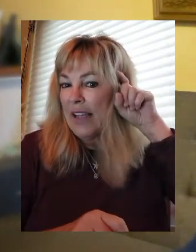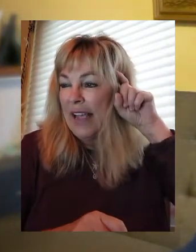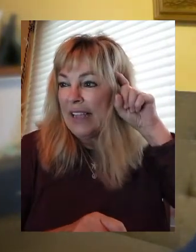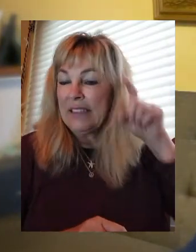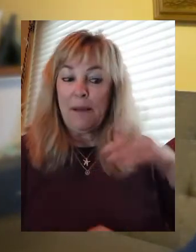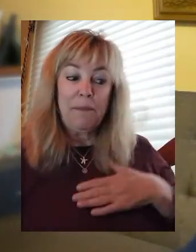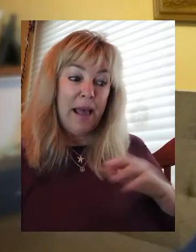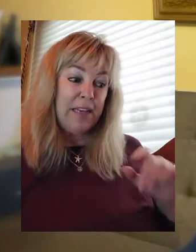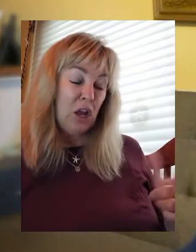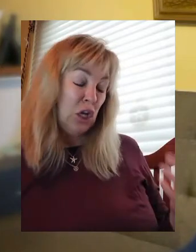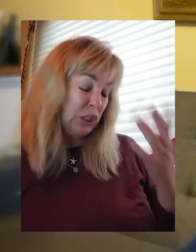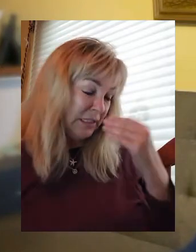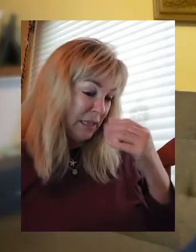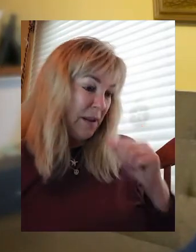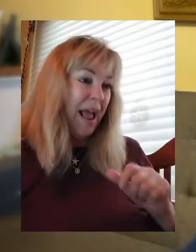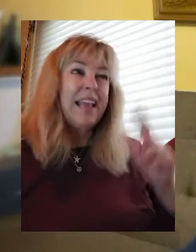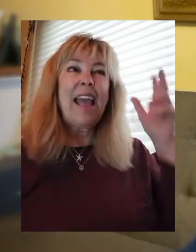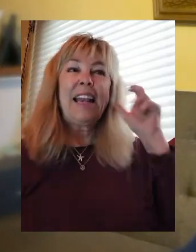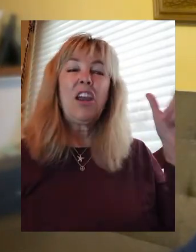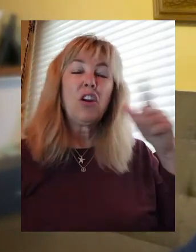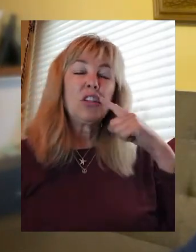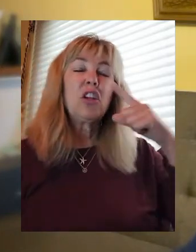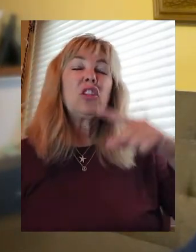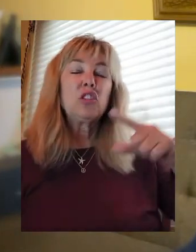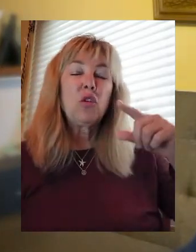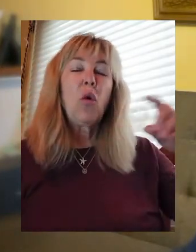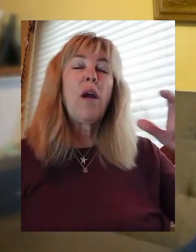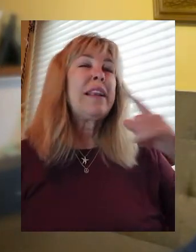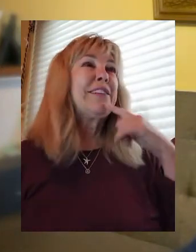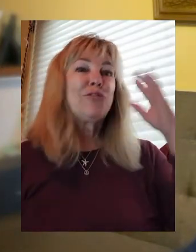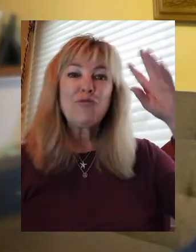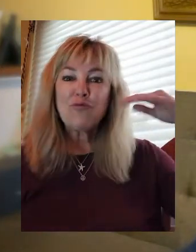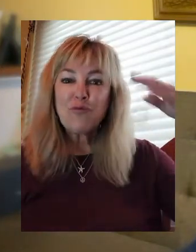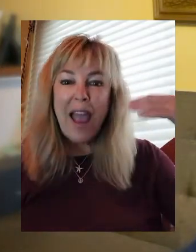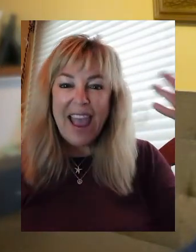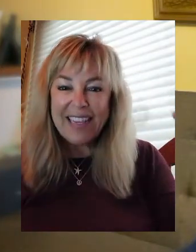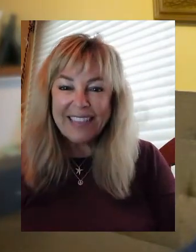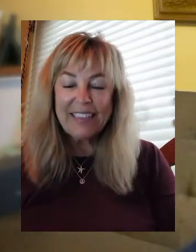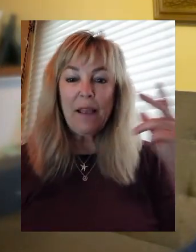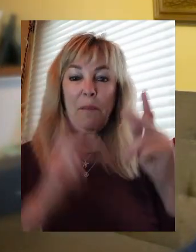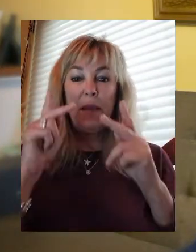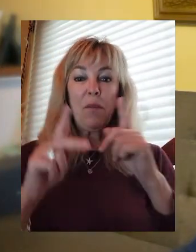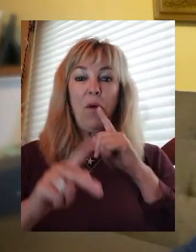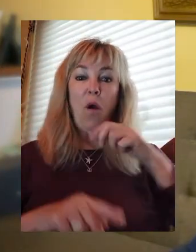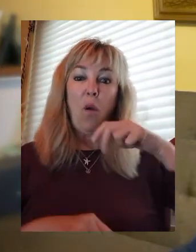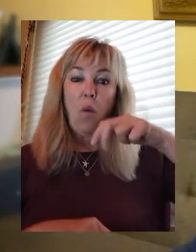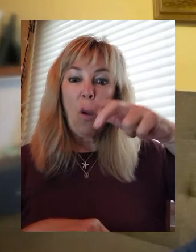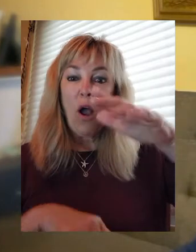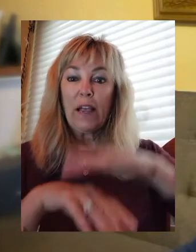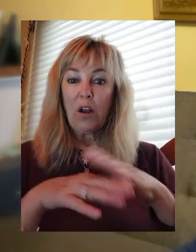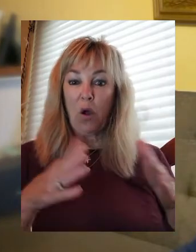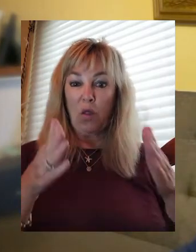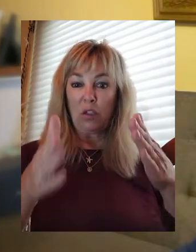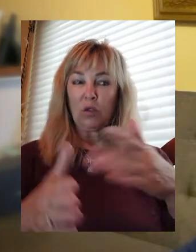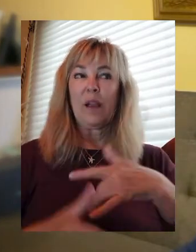I can hear her snoring. Its crazy. When people are walking on the street, I hear the shoes,